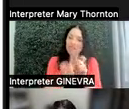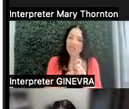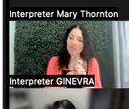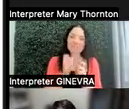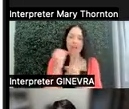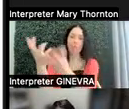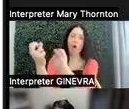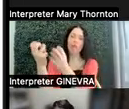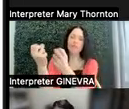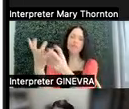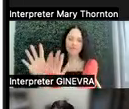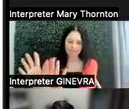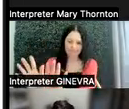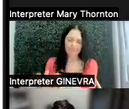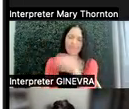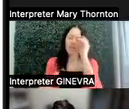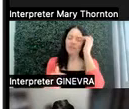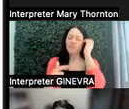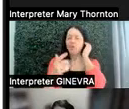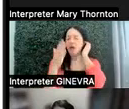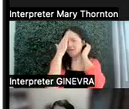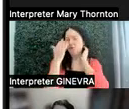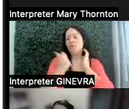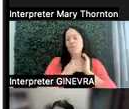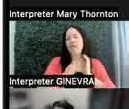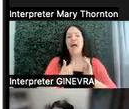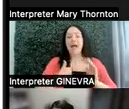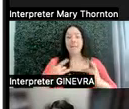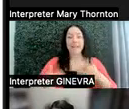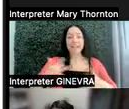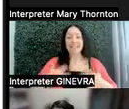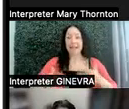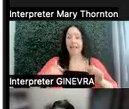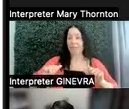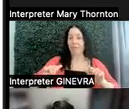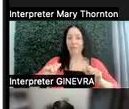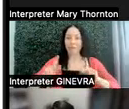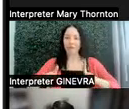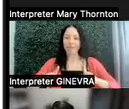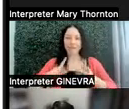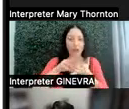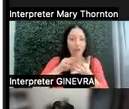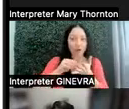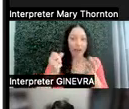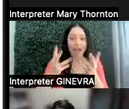changes. And I certainly am an excitable person, so when I learn lots of new information, I'm like,